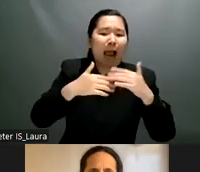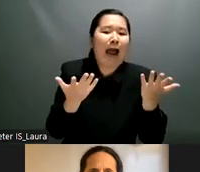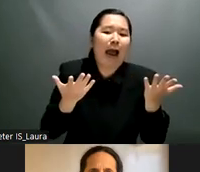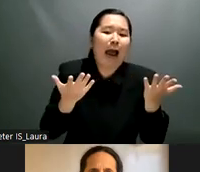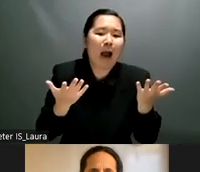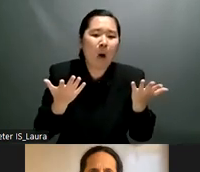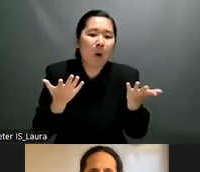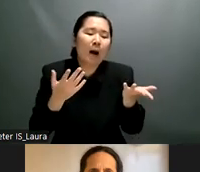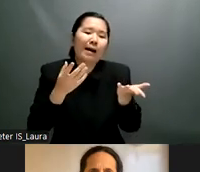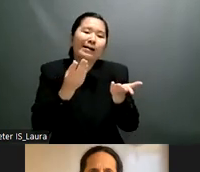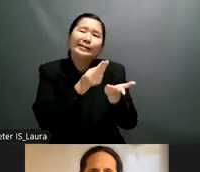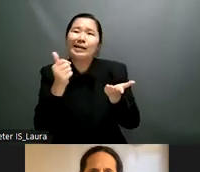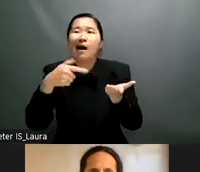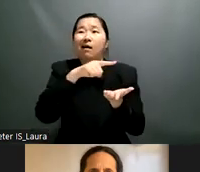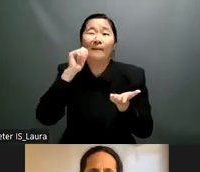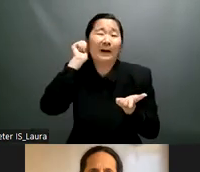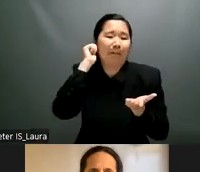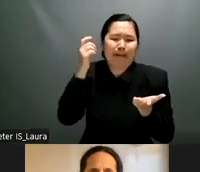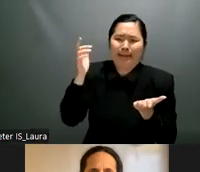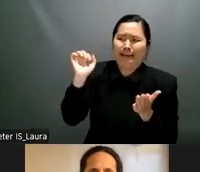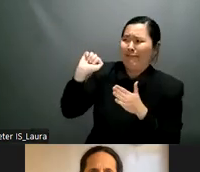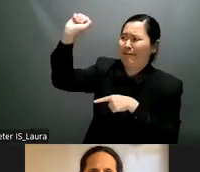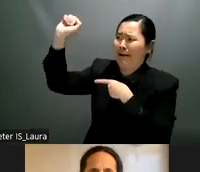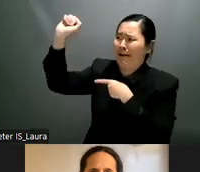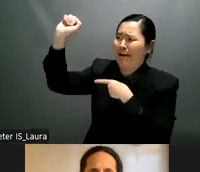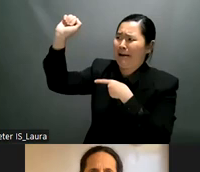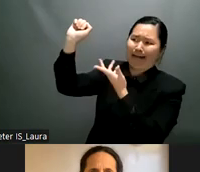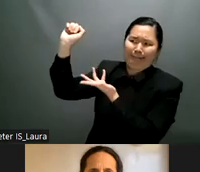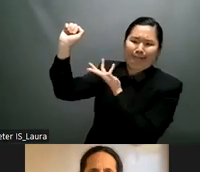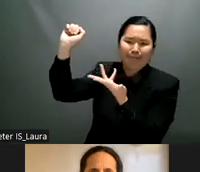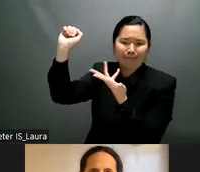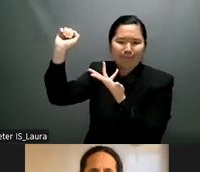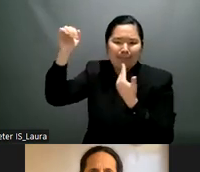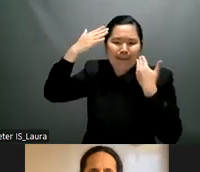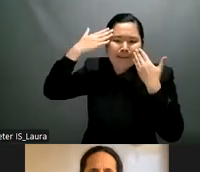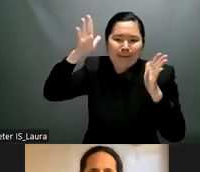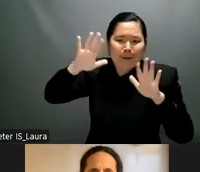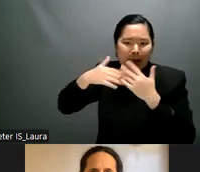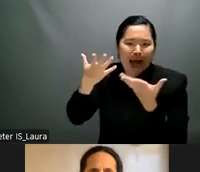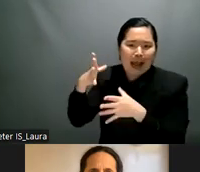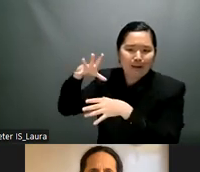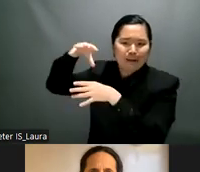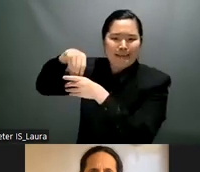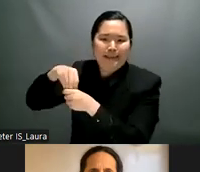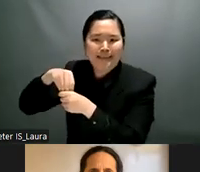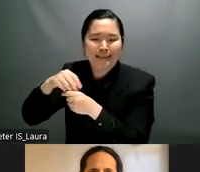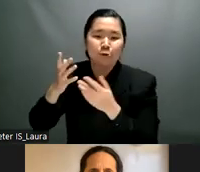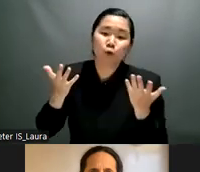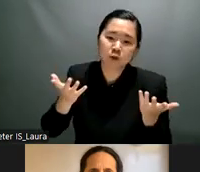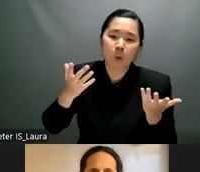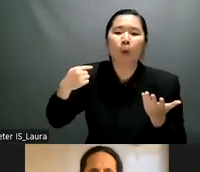including the topics of the health and not only sexual sexual health but also the access to